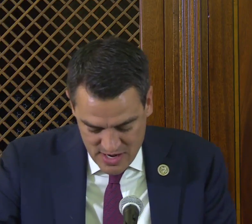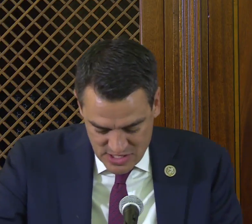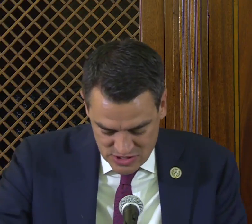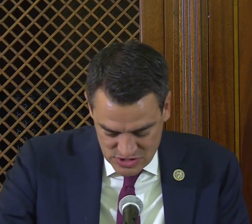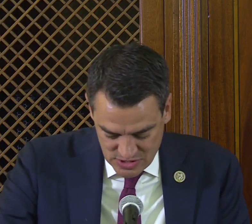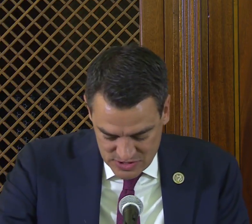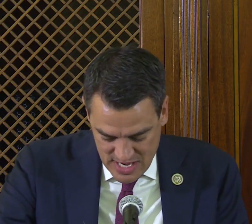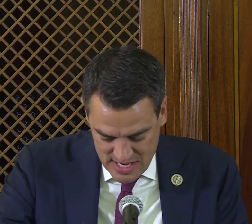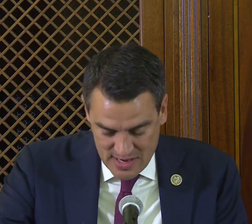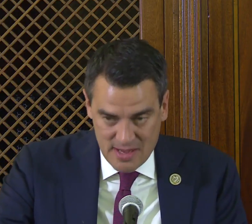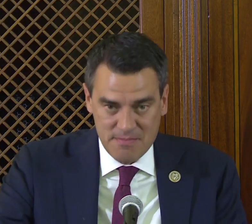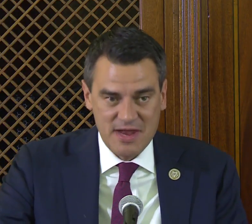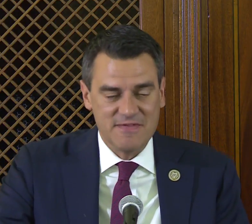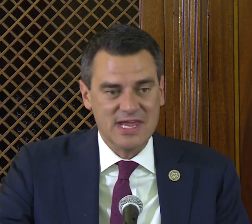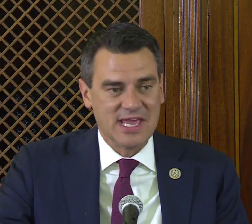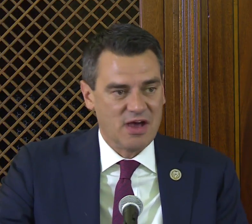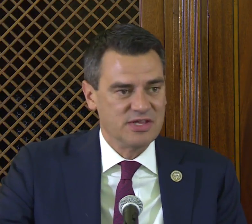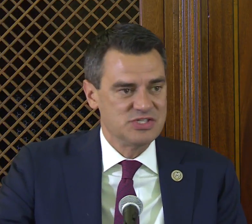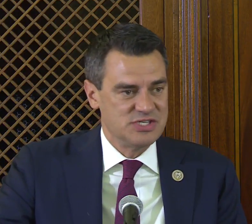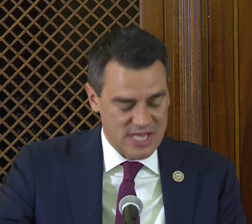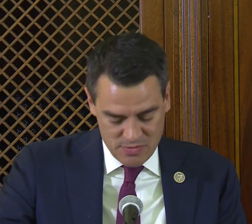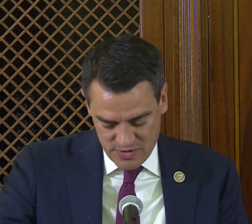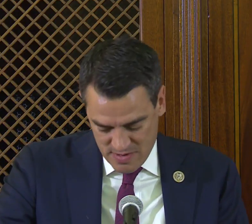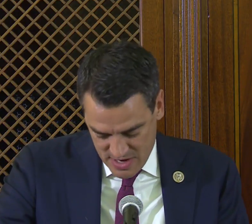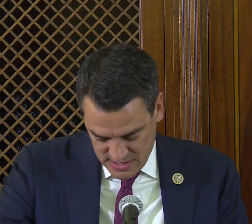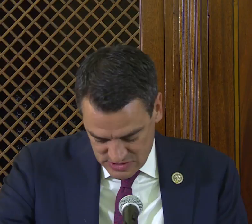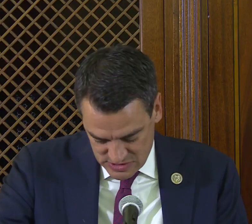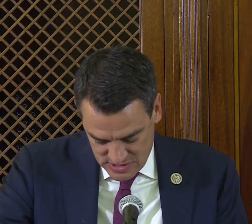nation still today benefiting countless disabled Americans.